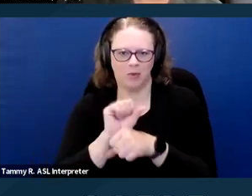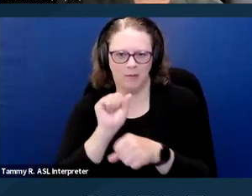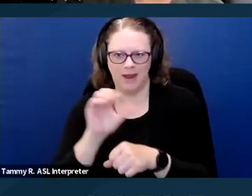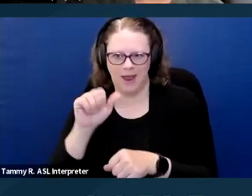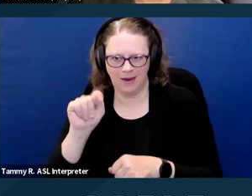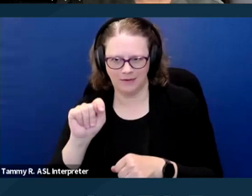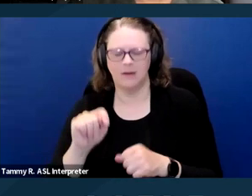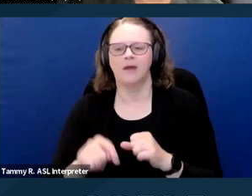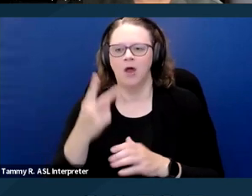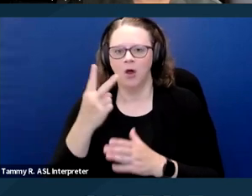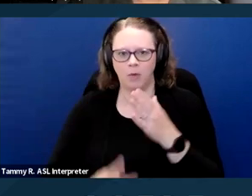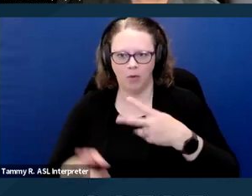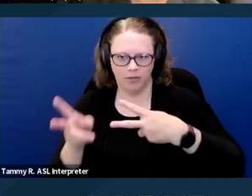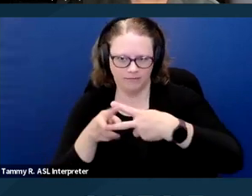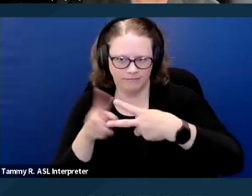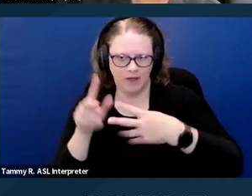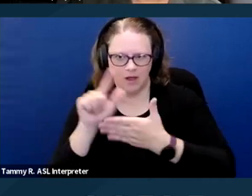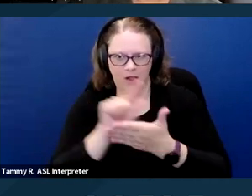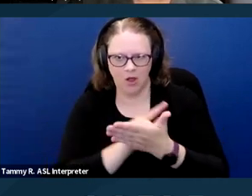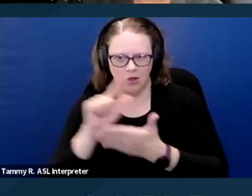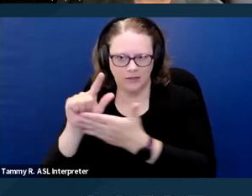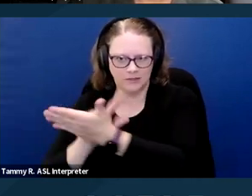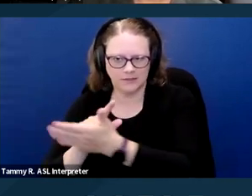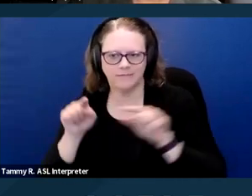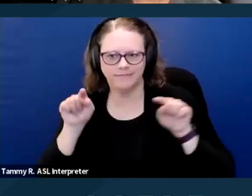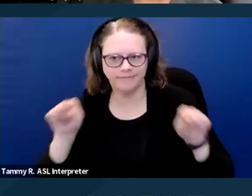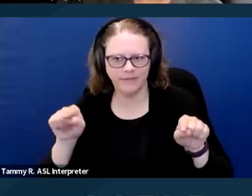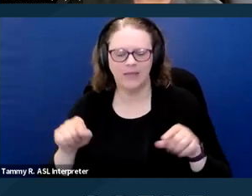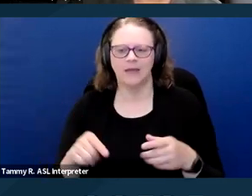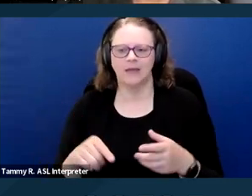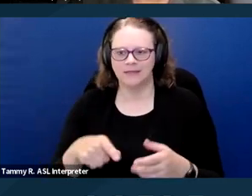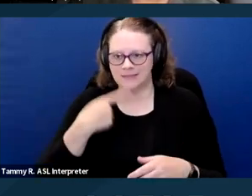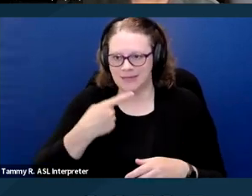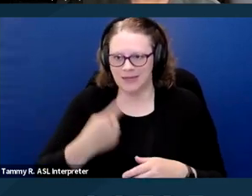and California's Fair Employment and Housing Act make it unlawful for a housing provider